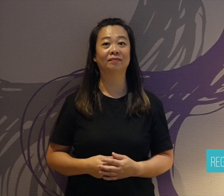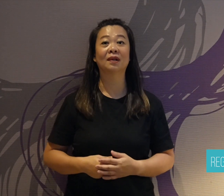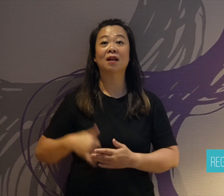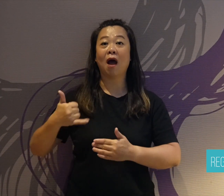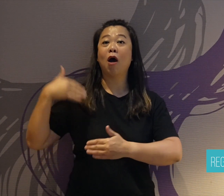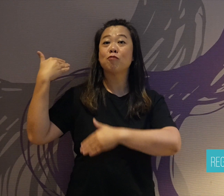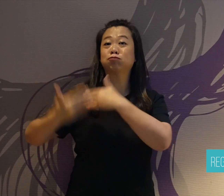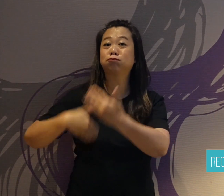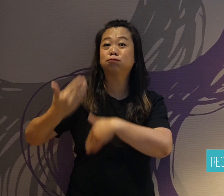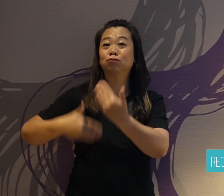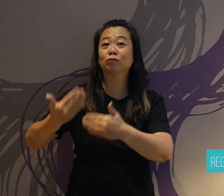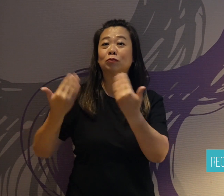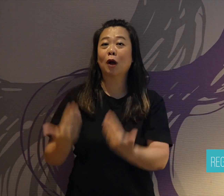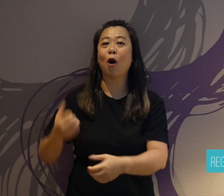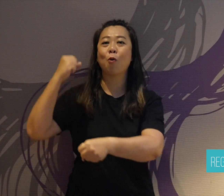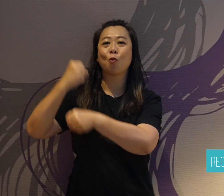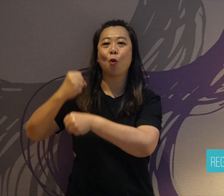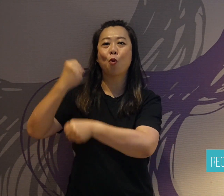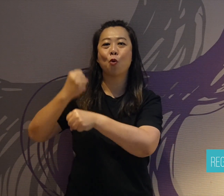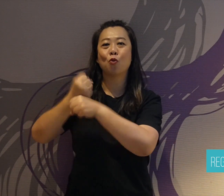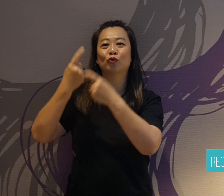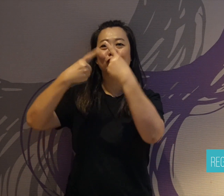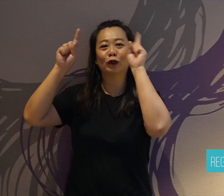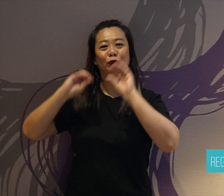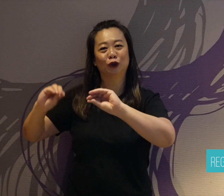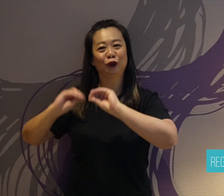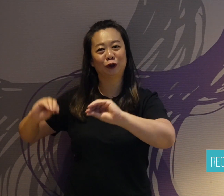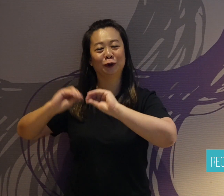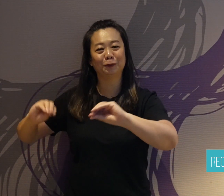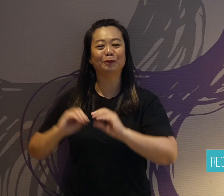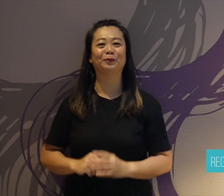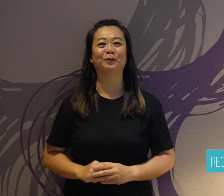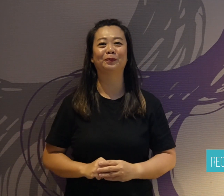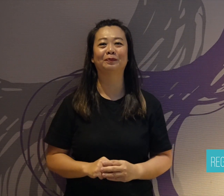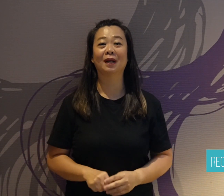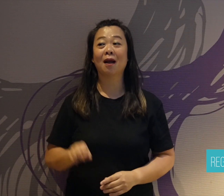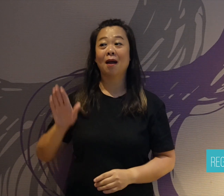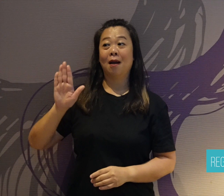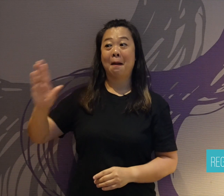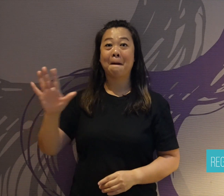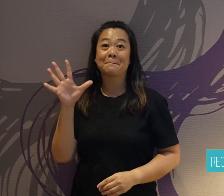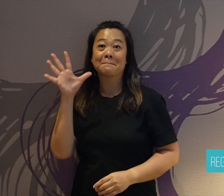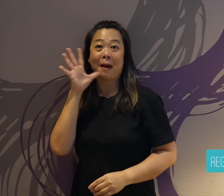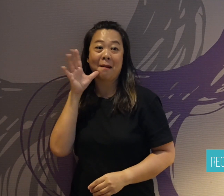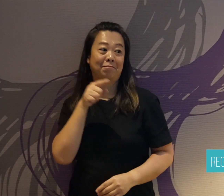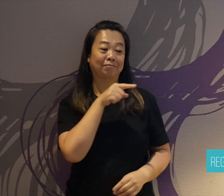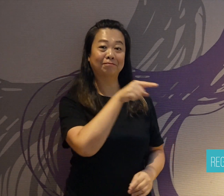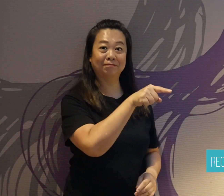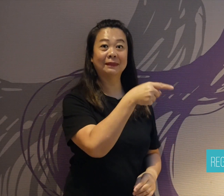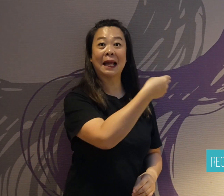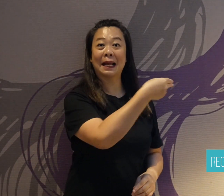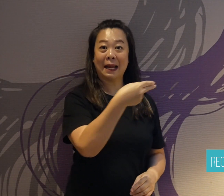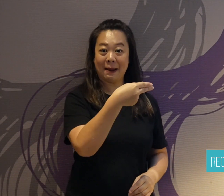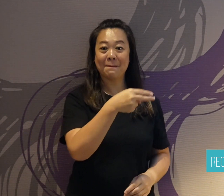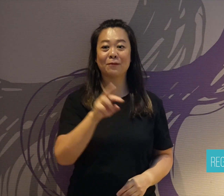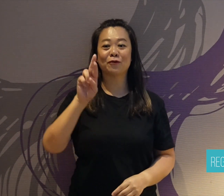never happened before in Japan. Then, he became a full-time